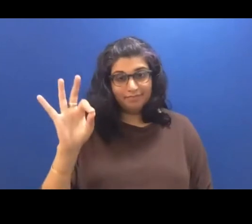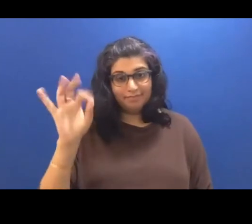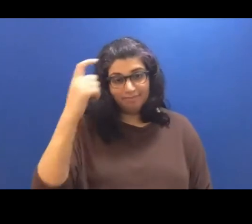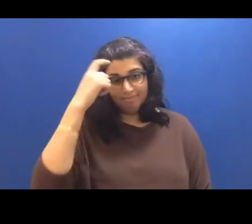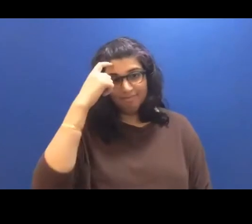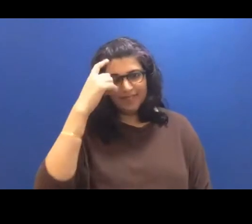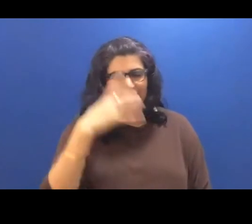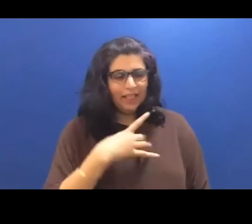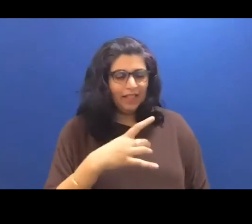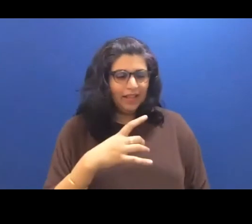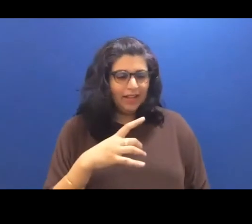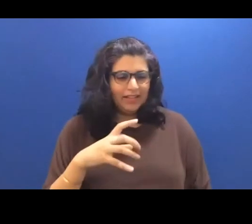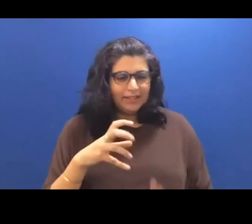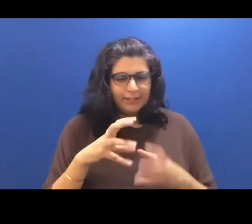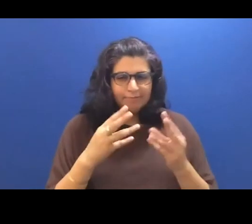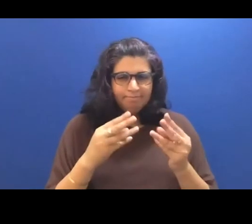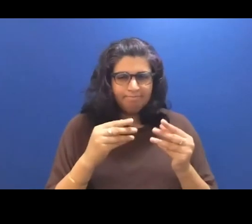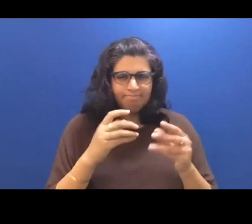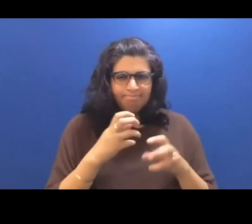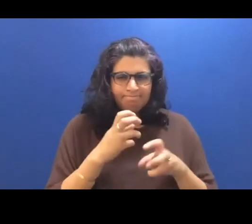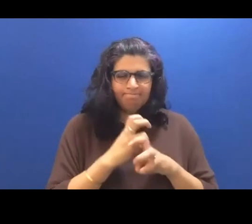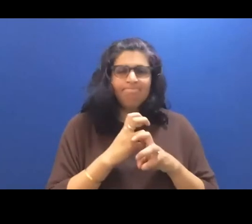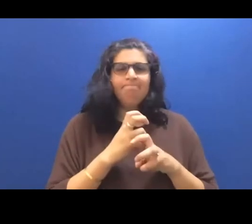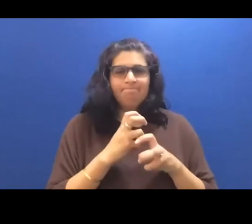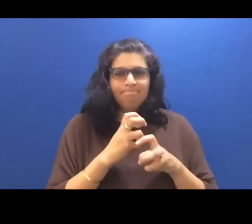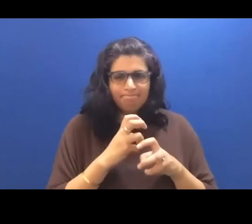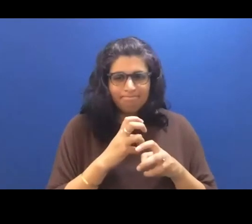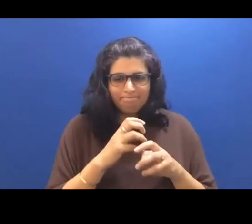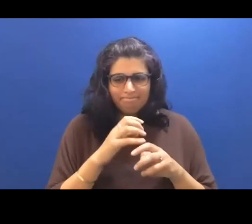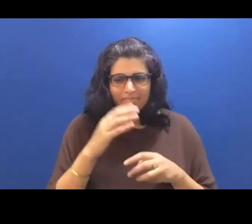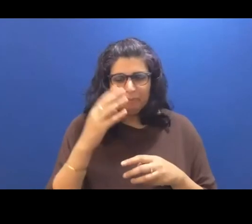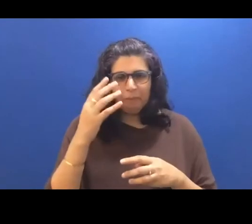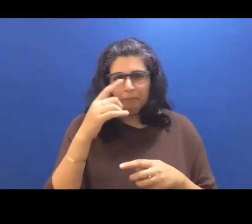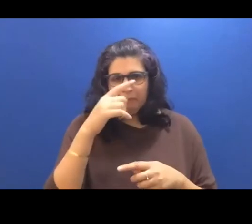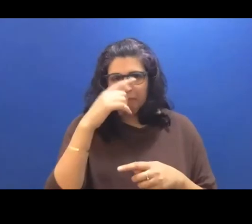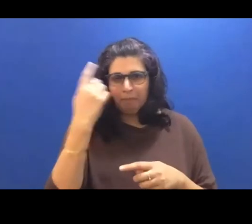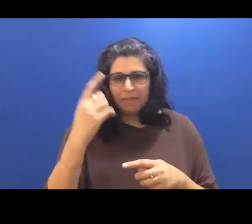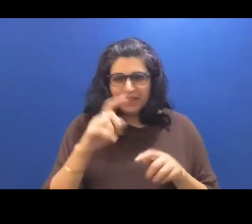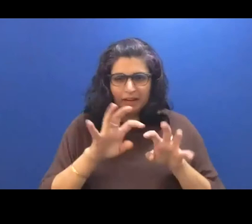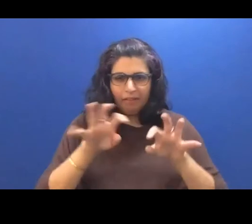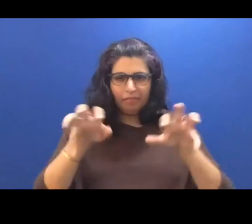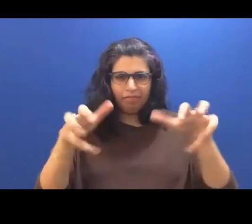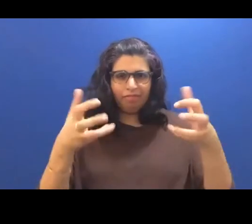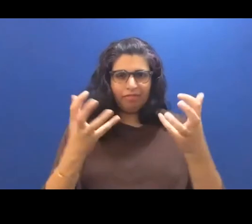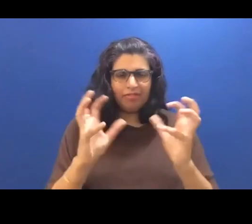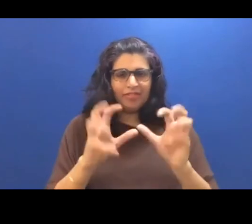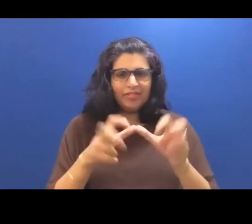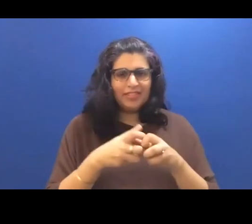texture and the blackened tentacles. Their egg, egg shaped heads without crunchy skulls.